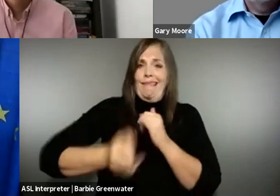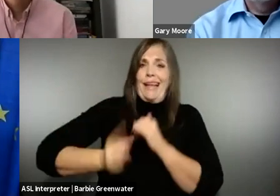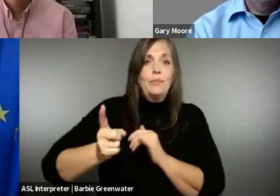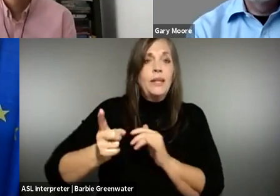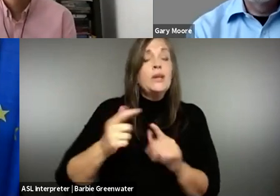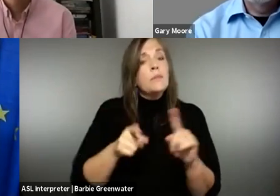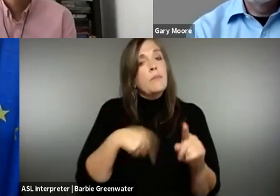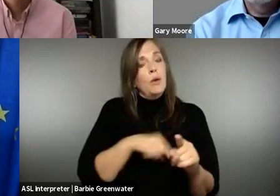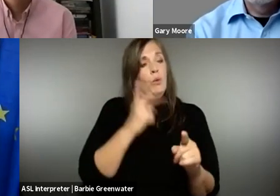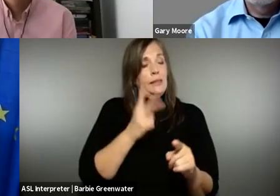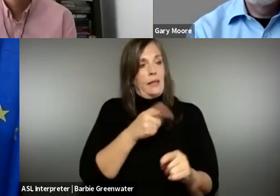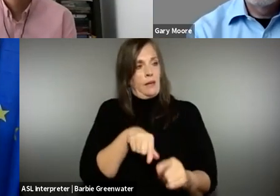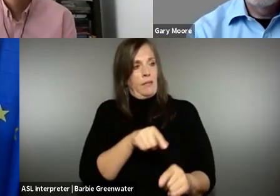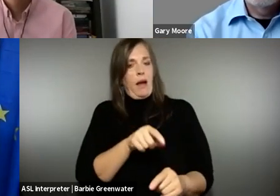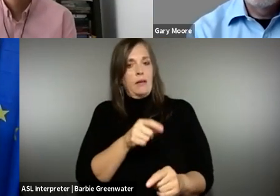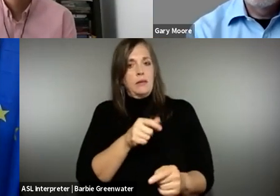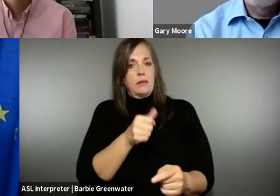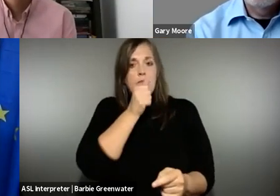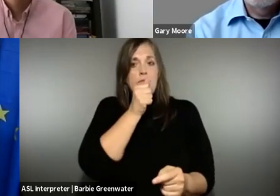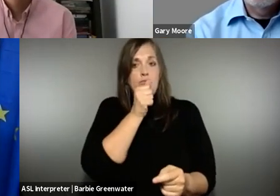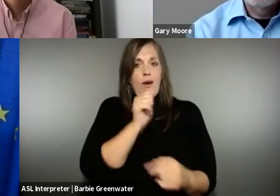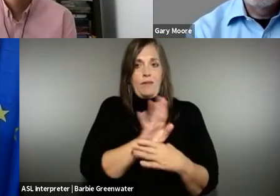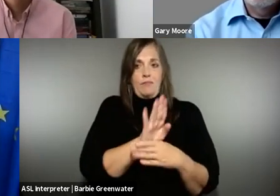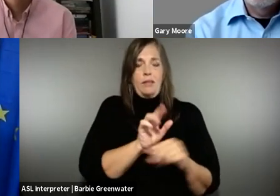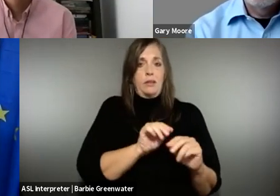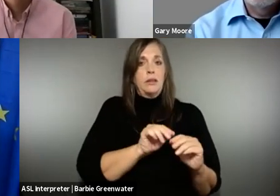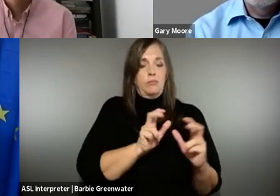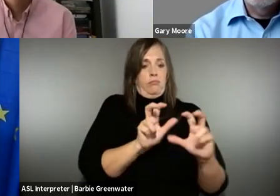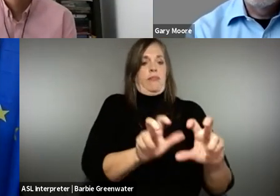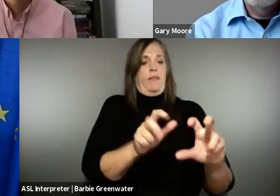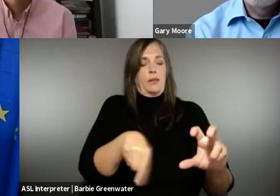another view on compliance and I don't know really why, but I see a